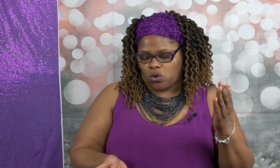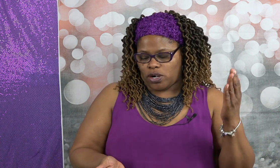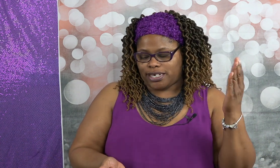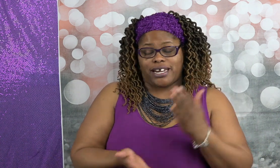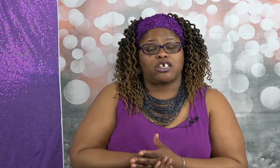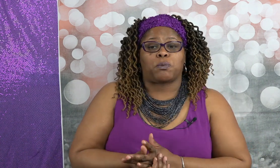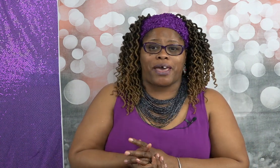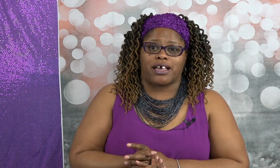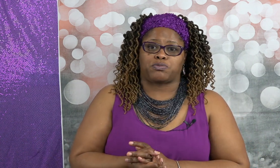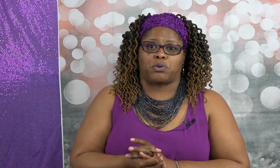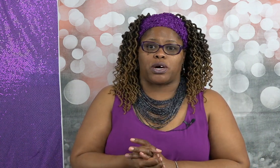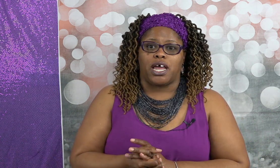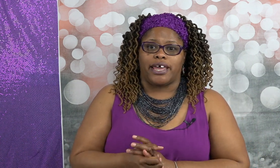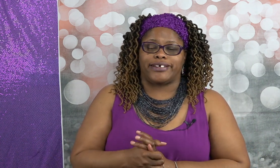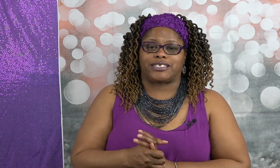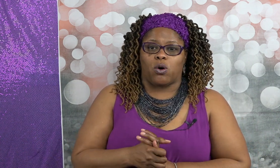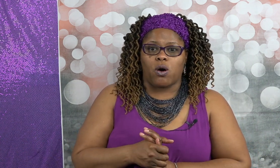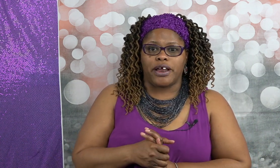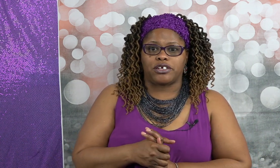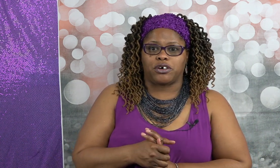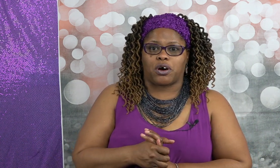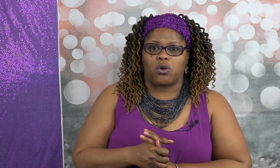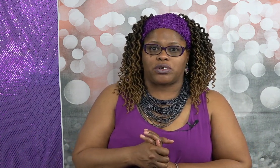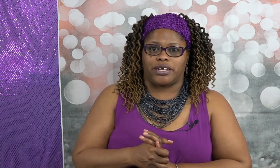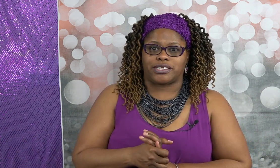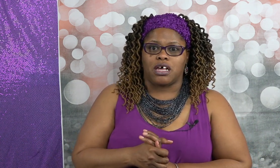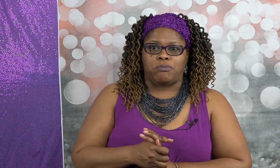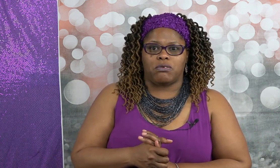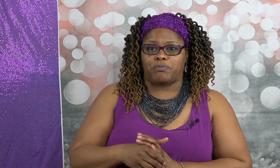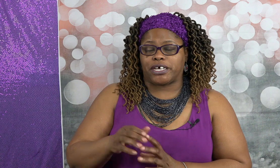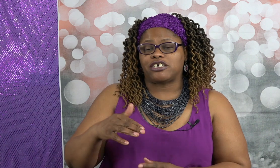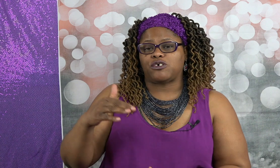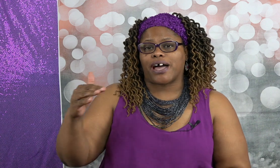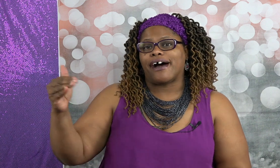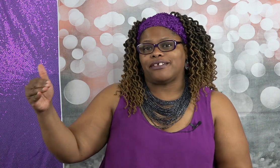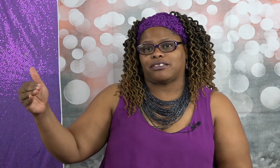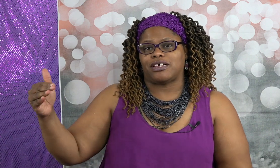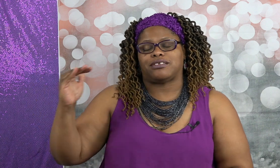getting your passport is on your goal list because you've got other things